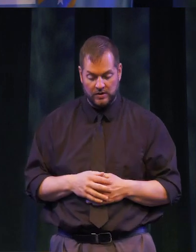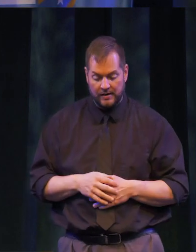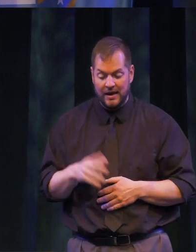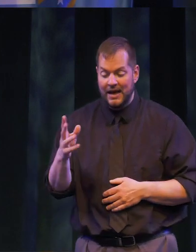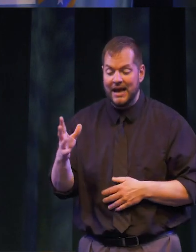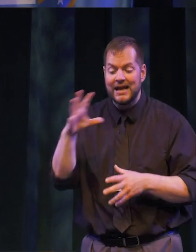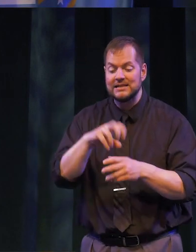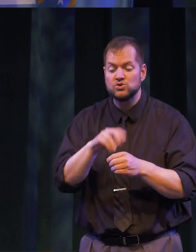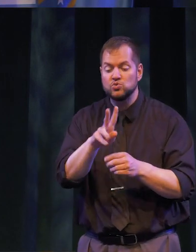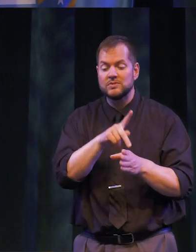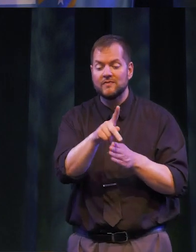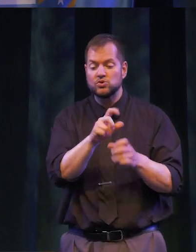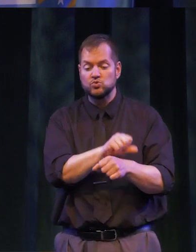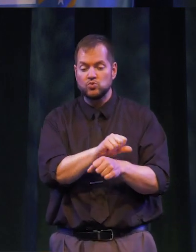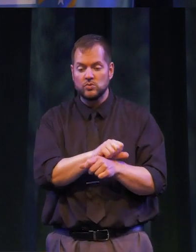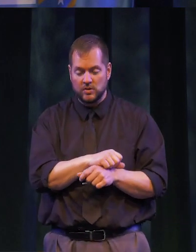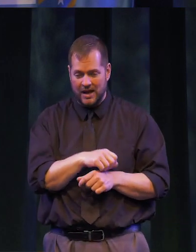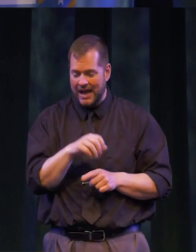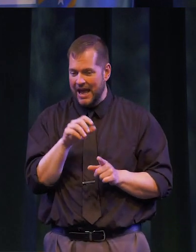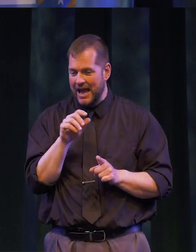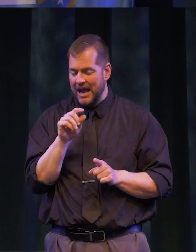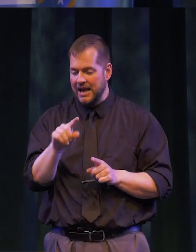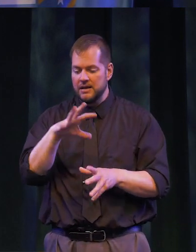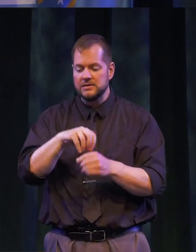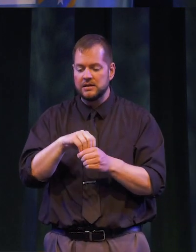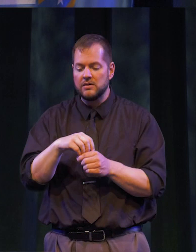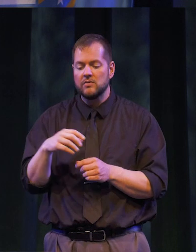IN ADDITION TO HIS PROFESSIONAL DUTIES, AS CHAIRMAN OF THE BOARD FOR COMMODITY RESOURCE